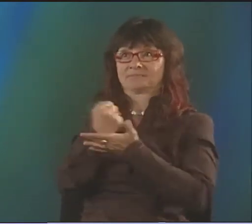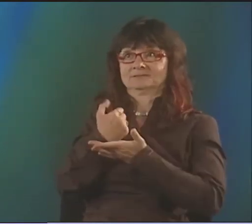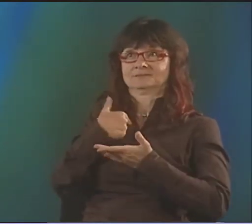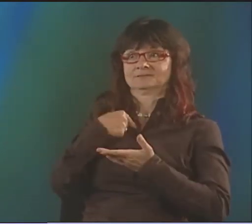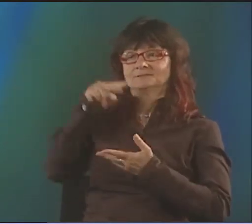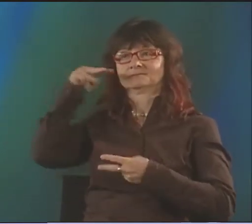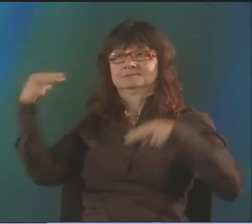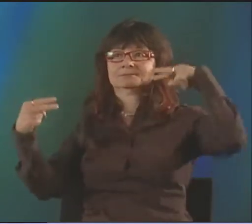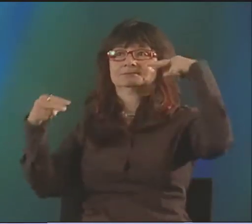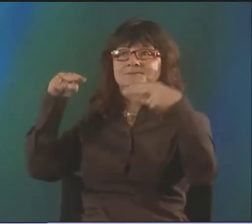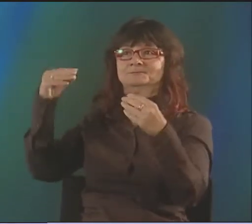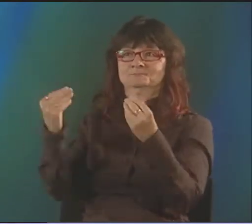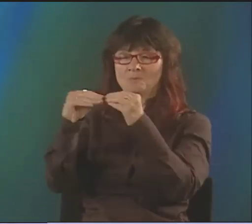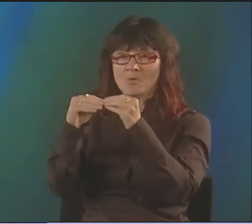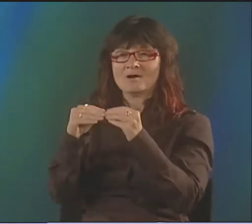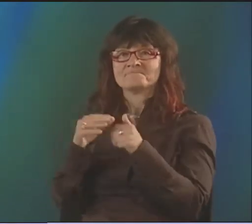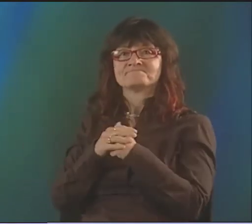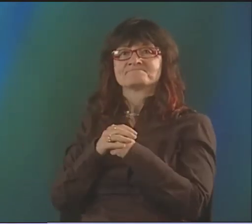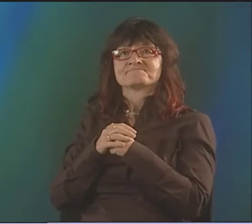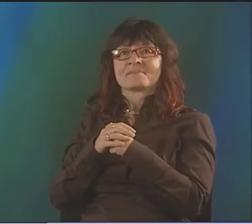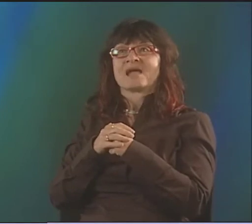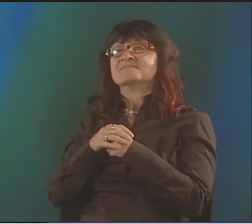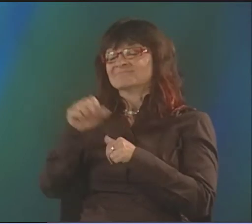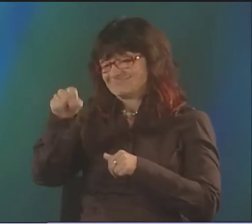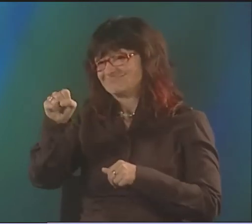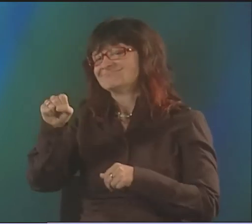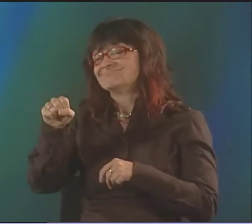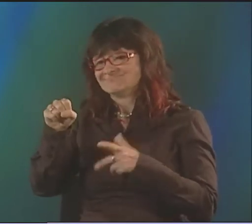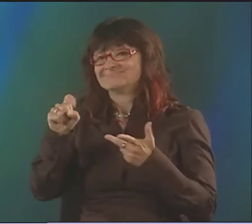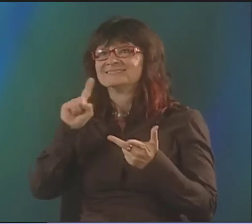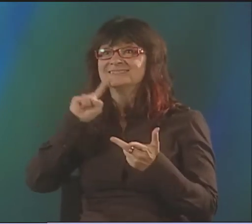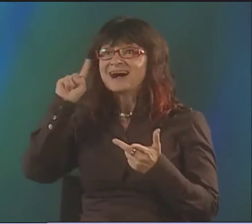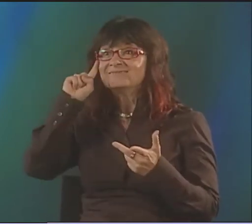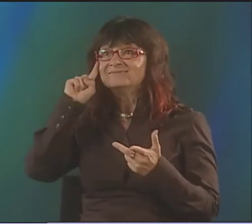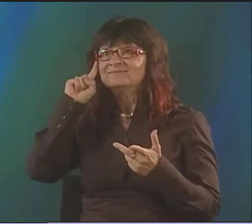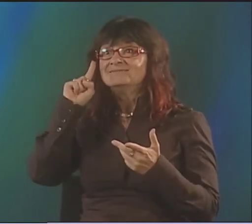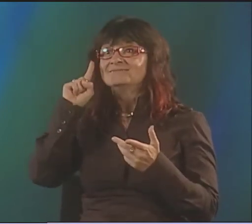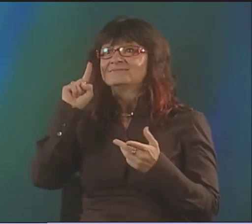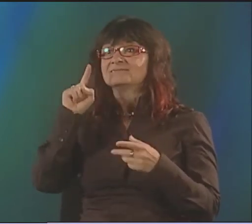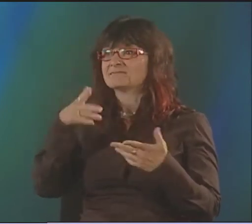I LOVED WORKING WITH HEARING PEOPLE. IT WAS VERY CHALLENGING, LOTS OF NEW IDEAS, DIFFERENT PERSPECTIVES,